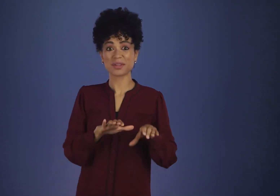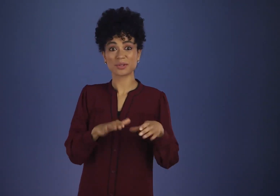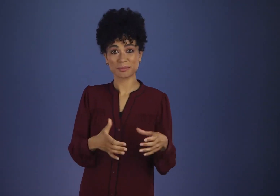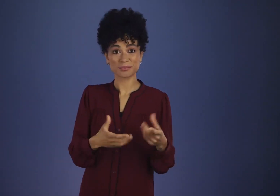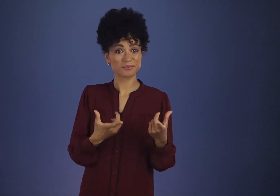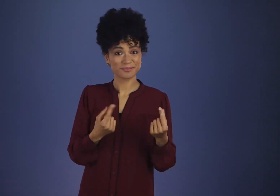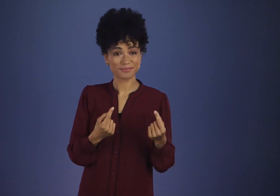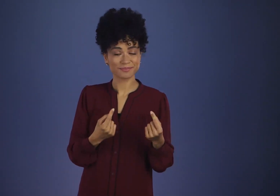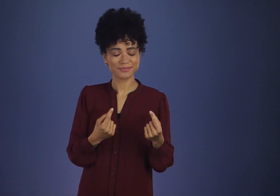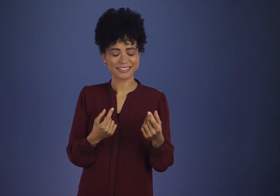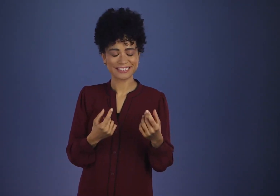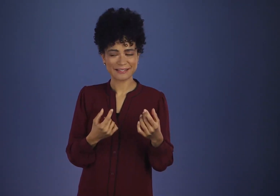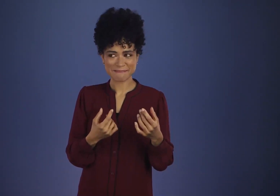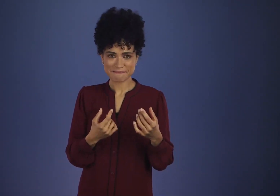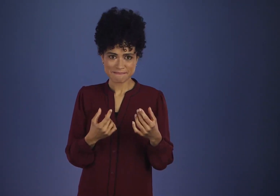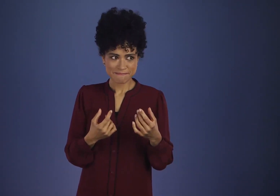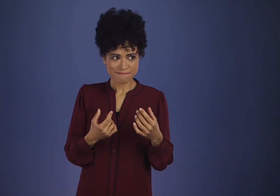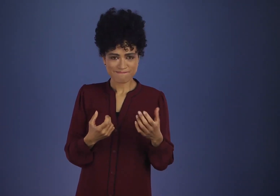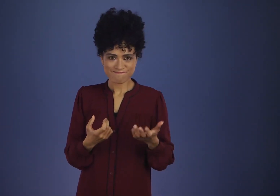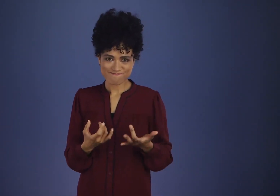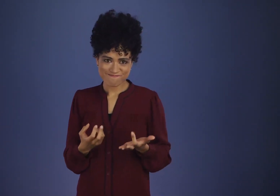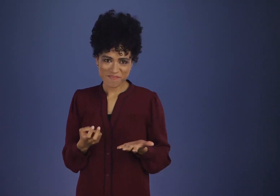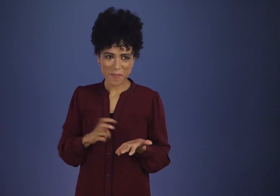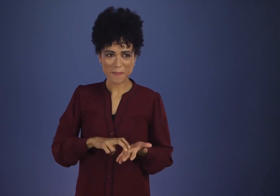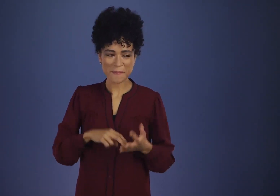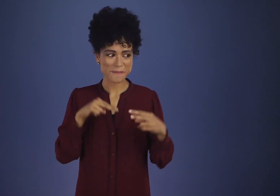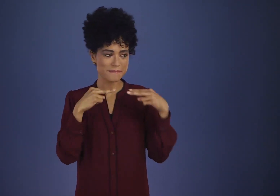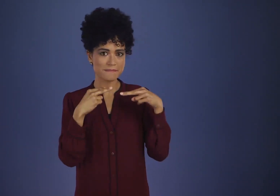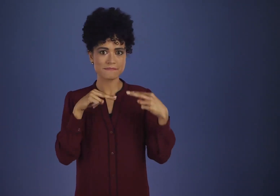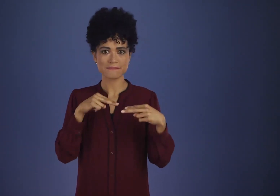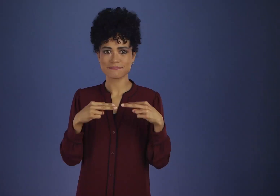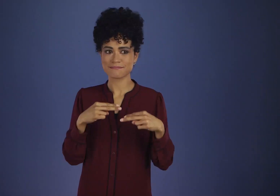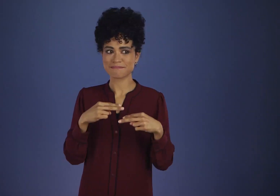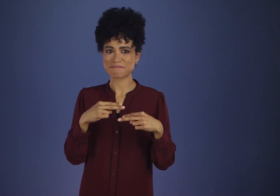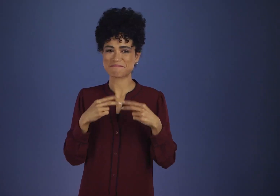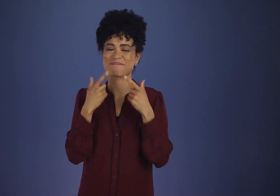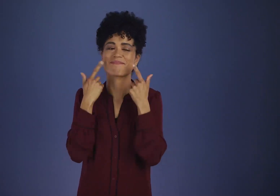It had picked itself up with a laugh and gone on to better things.